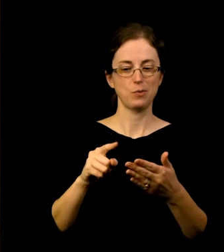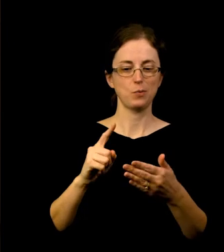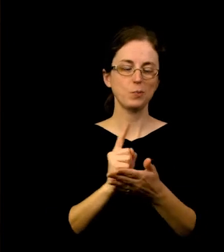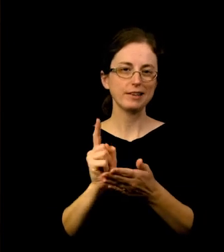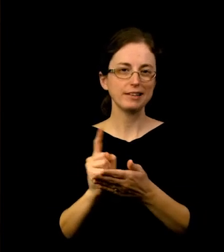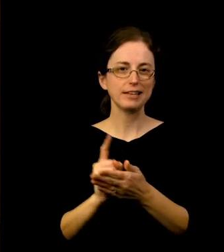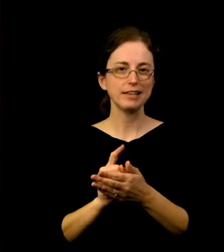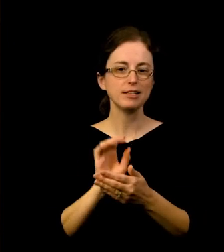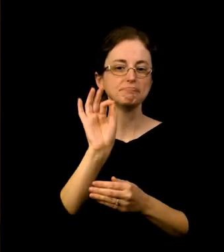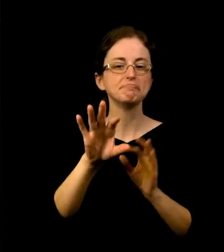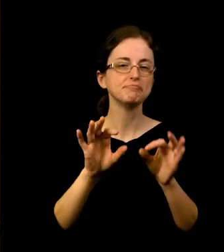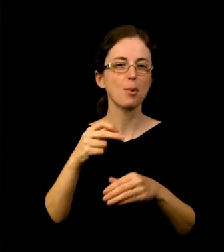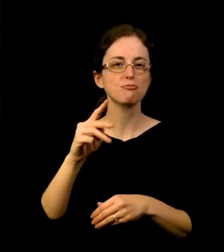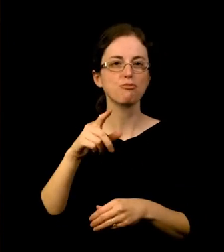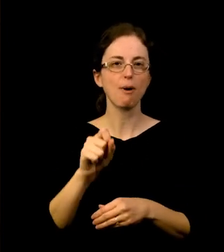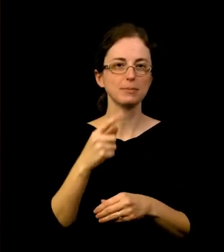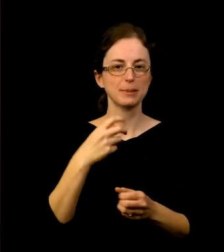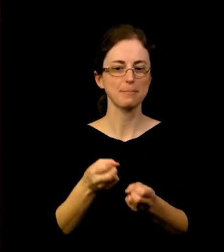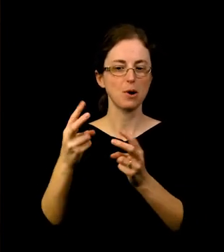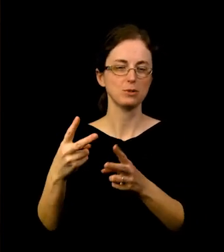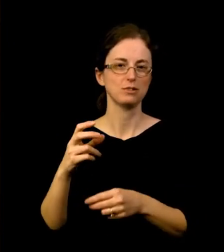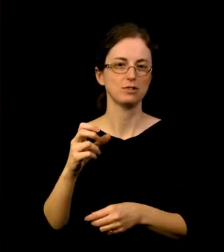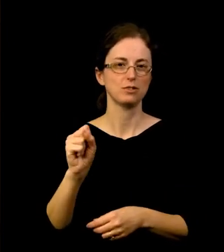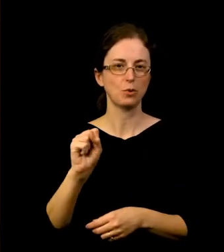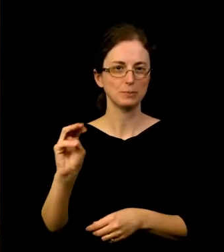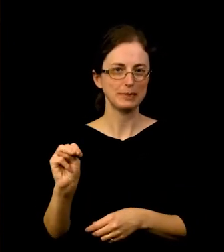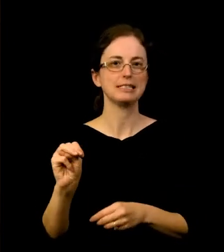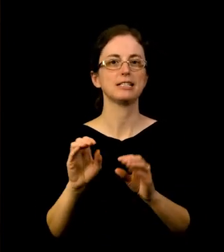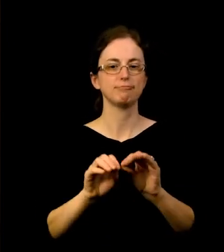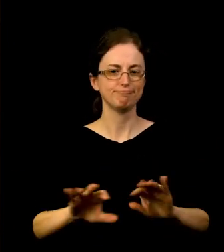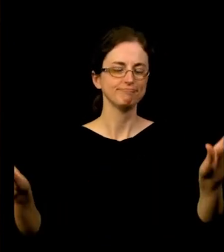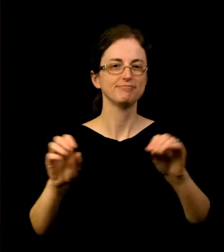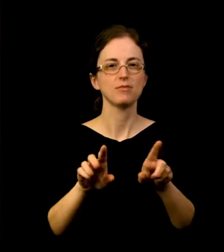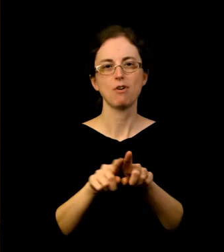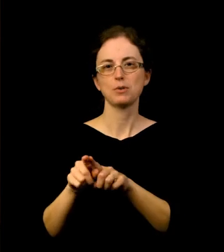These get posted on social media and also go up on our blog.